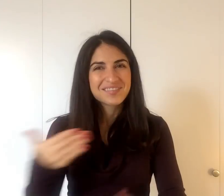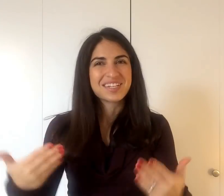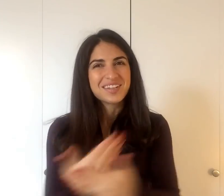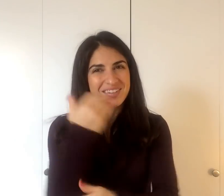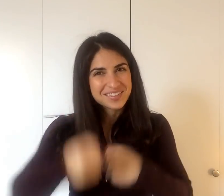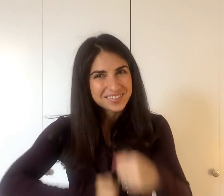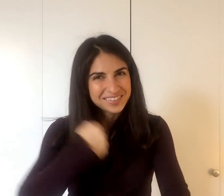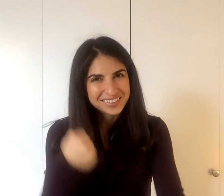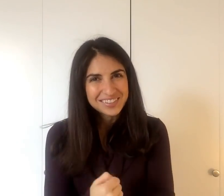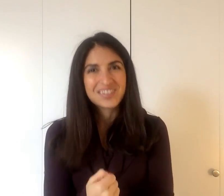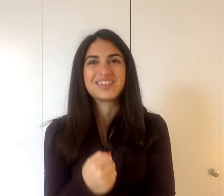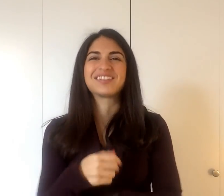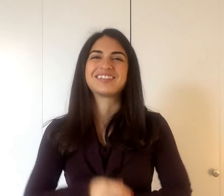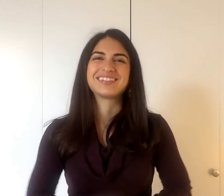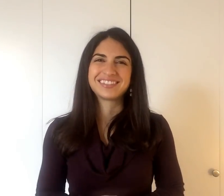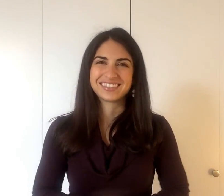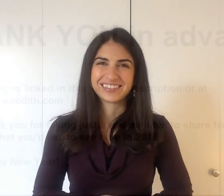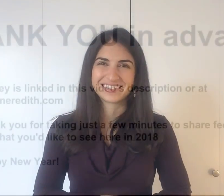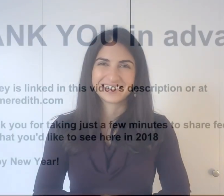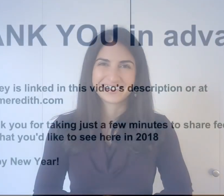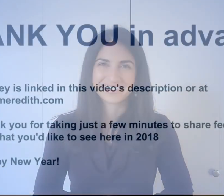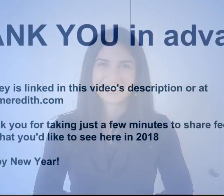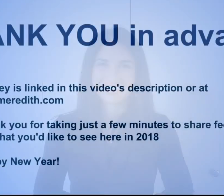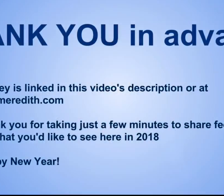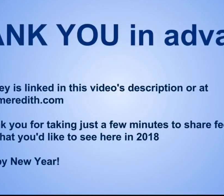Happy New Year :)